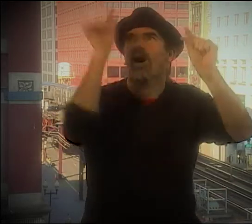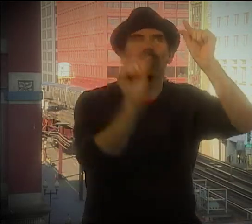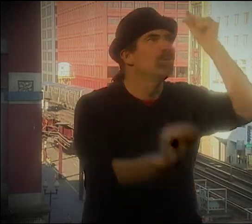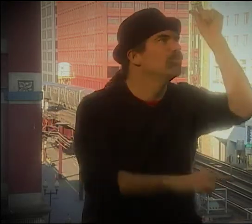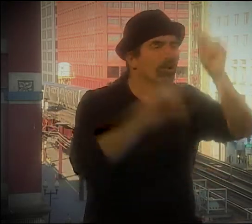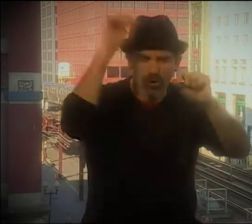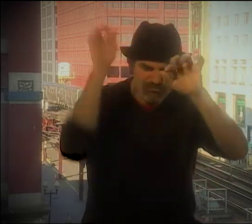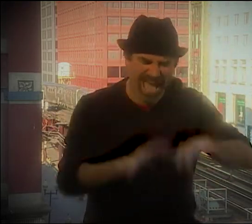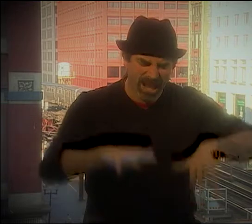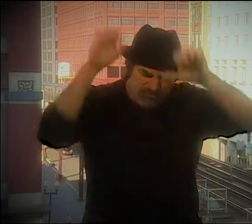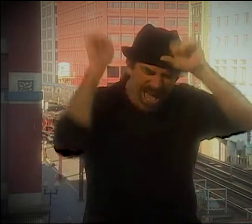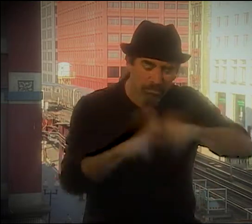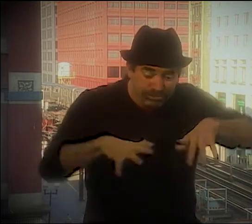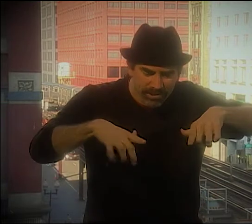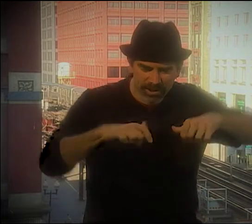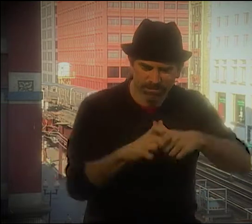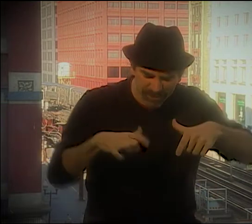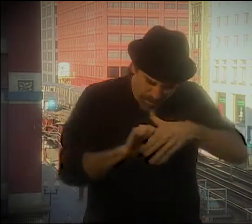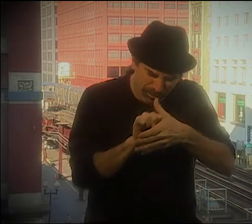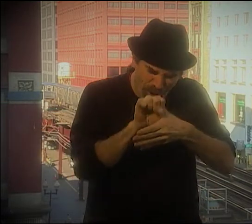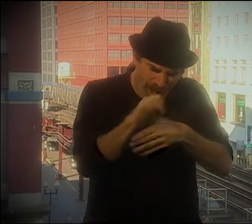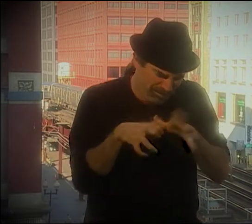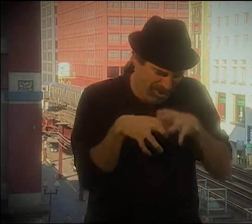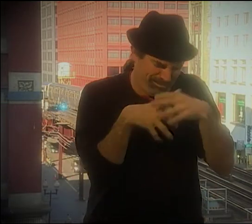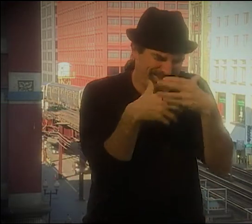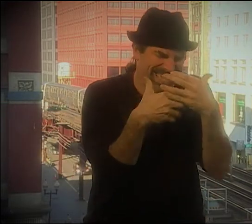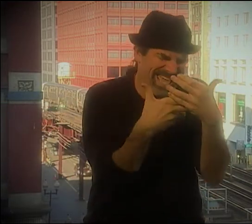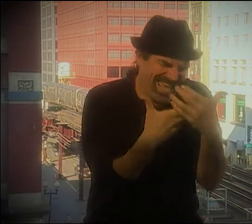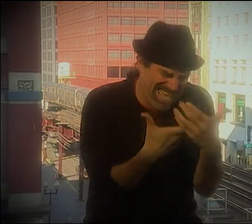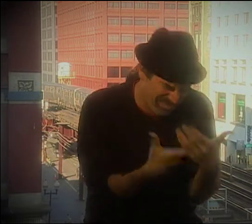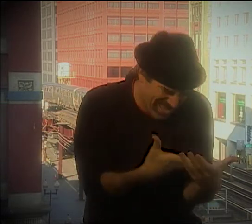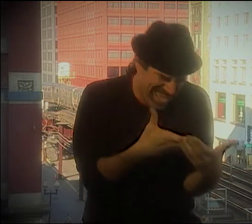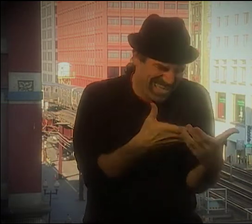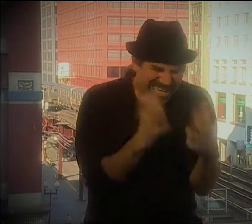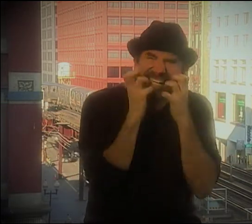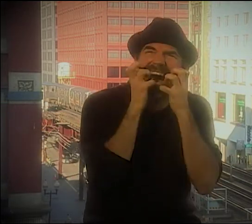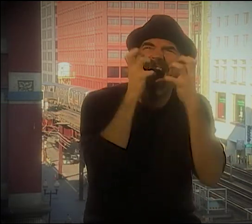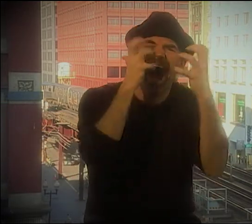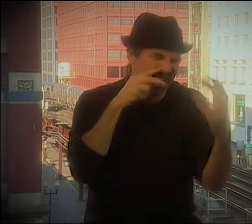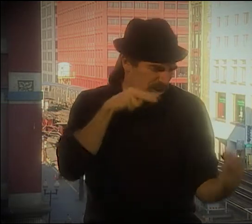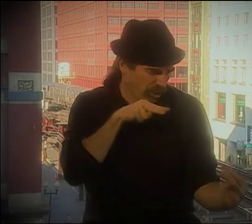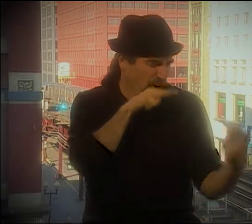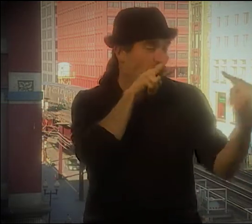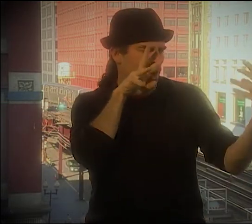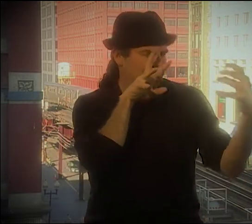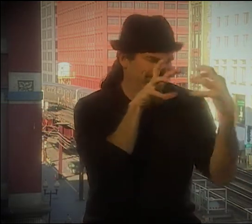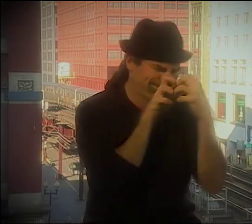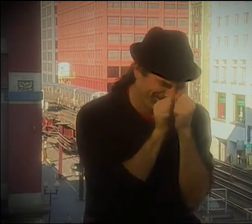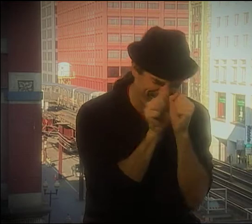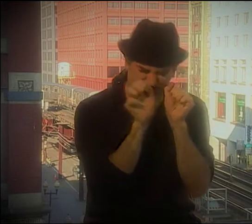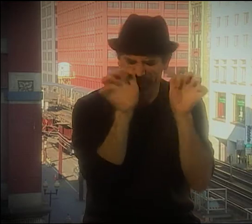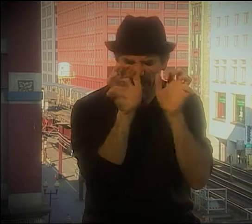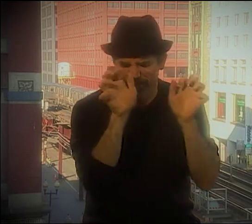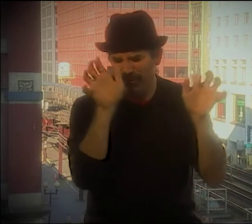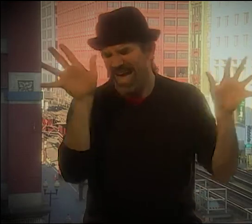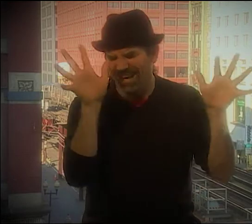OR LIKE A VENUS FLY TRAP THAT CATCHES SOMETHING, AND THEN IT GROWS AND TRIES TO COME OUT, OR IT'S LIKE THE STARS